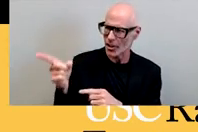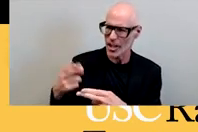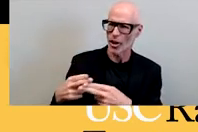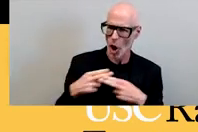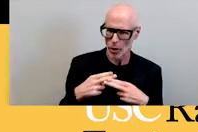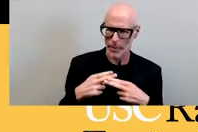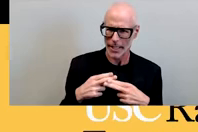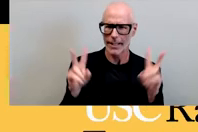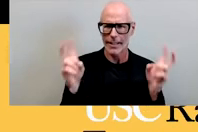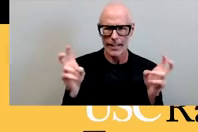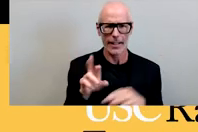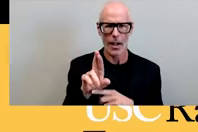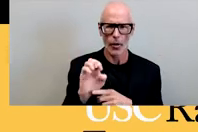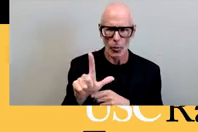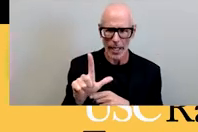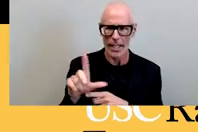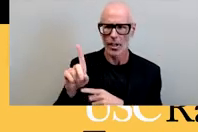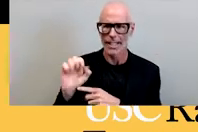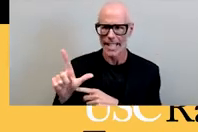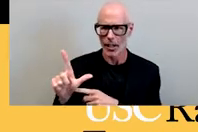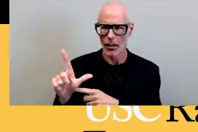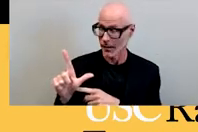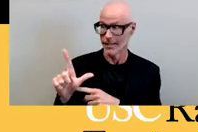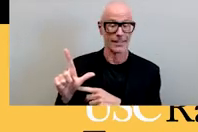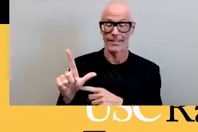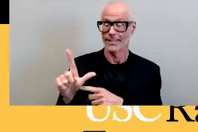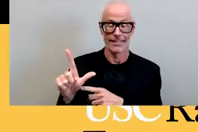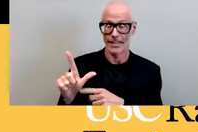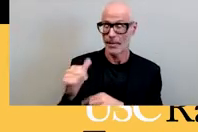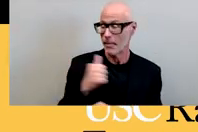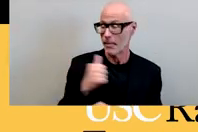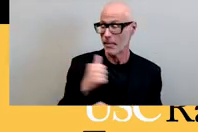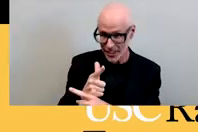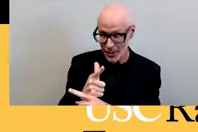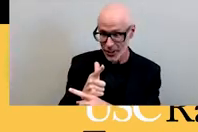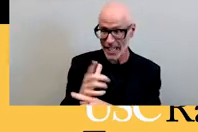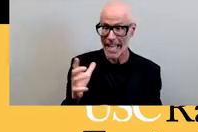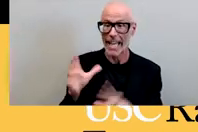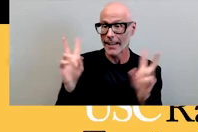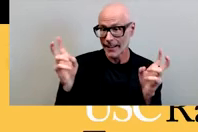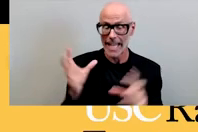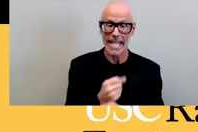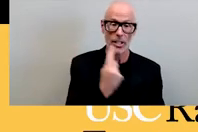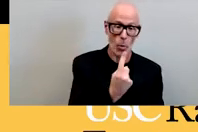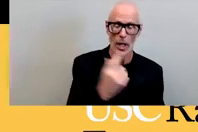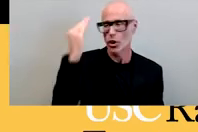deal all i could say back to you my sister is that it takes one to no one i am enormously